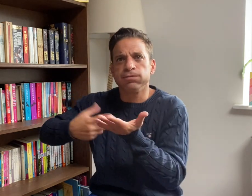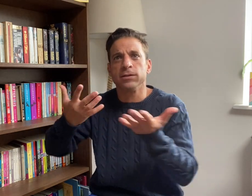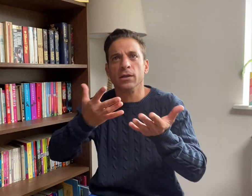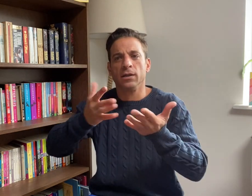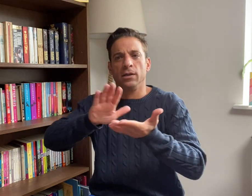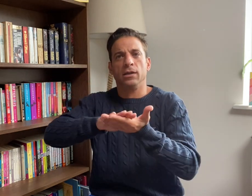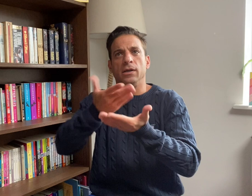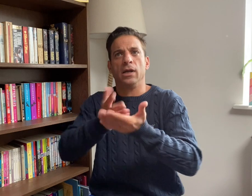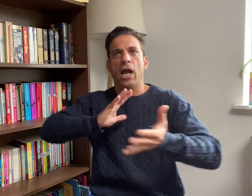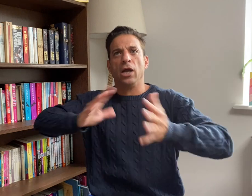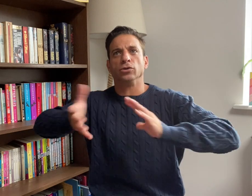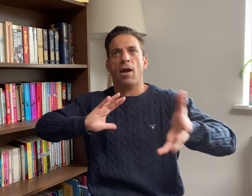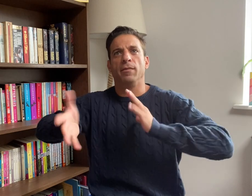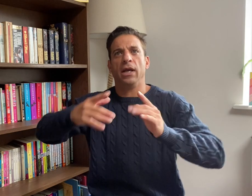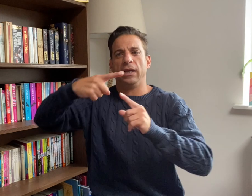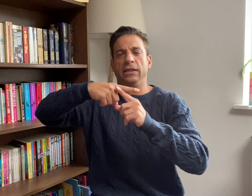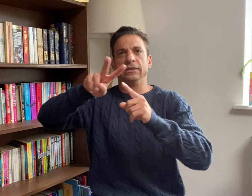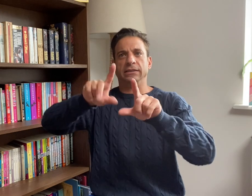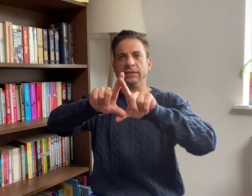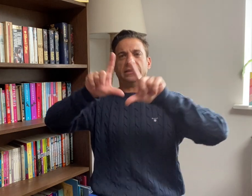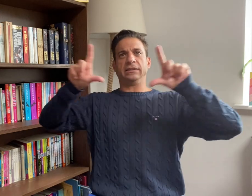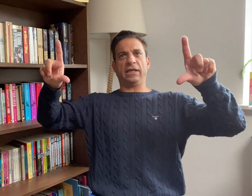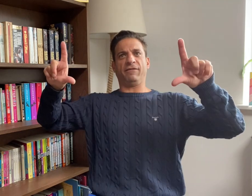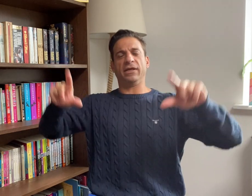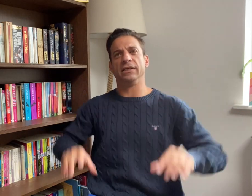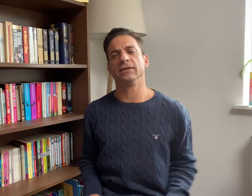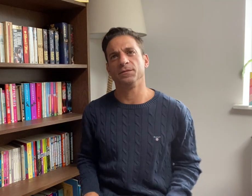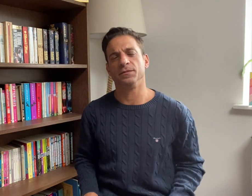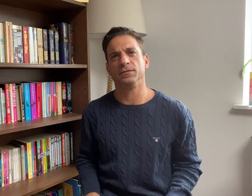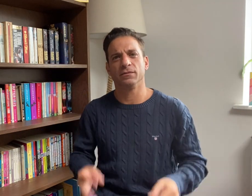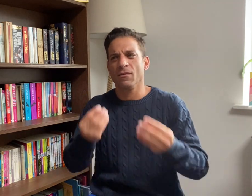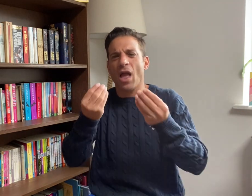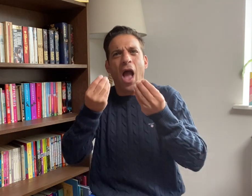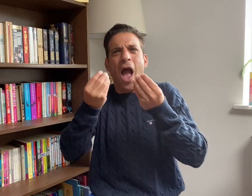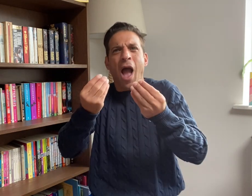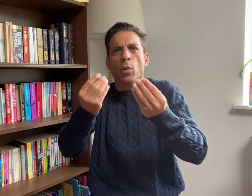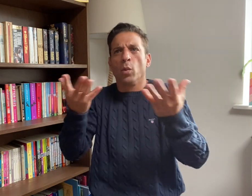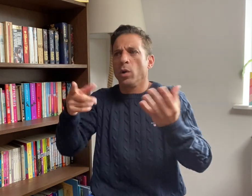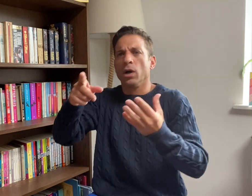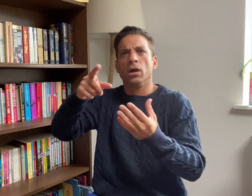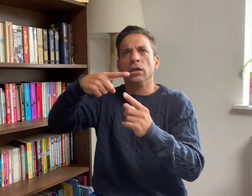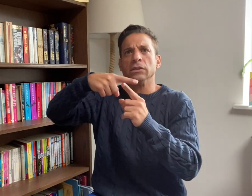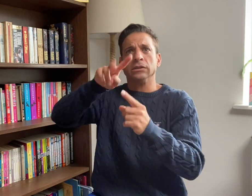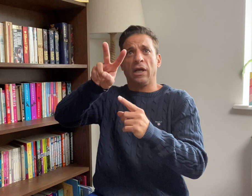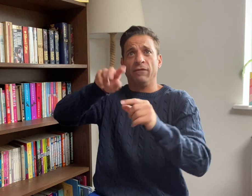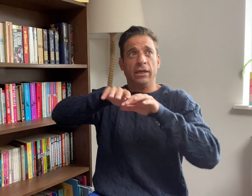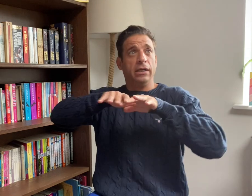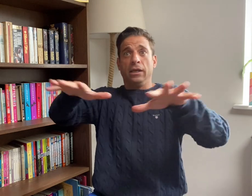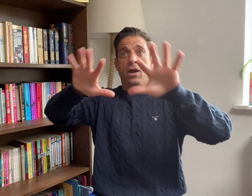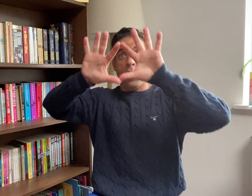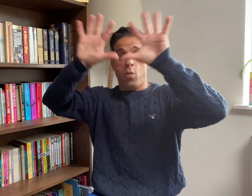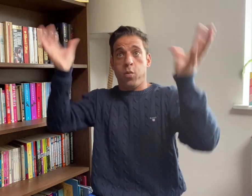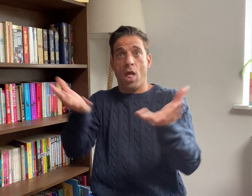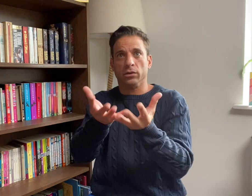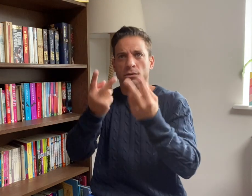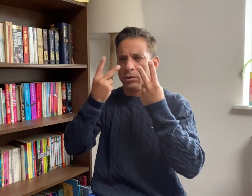have with them, and possible solutions. Today, we look at